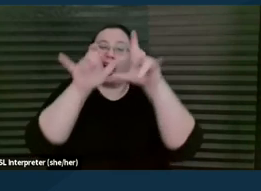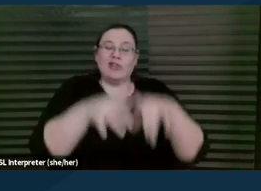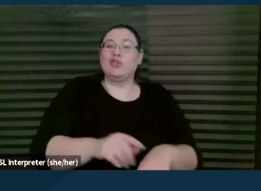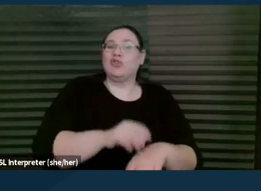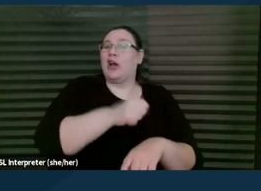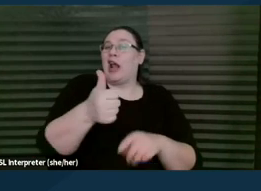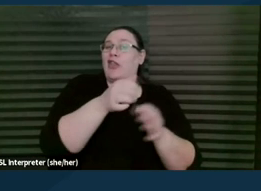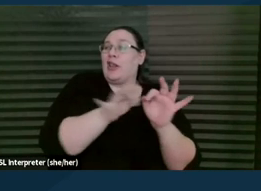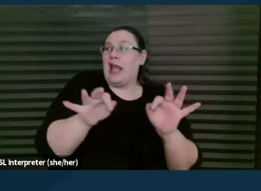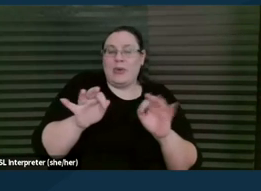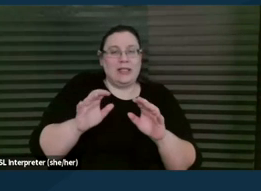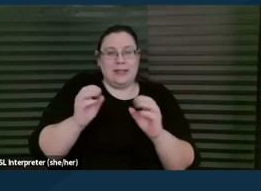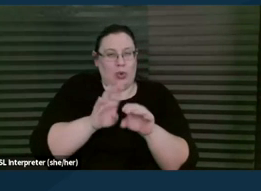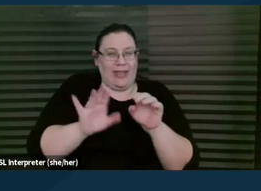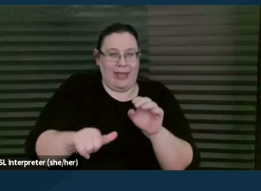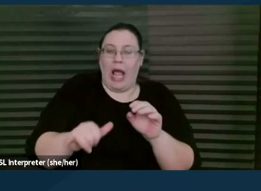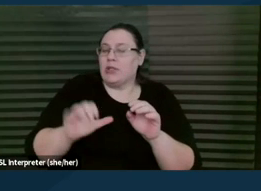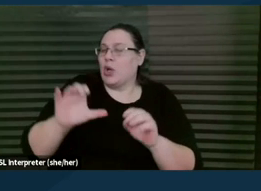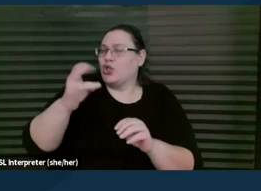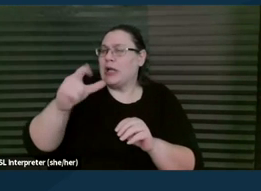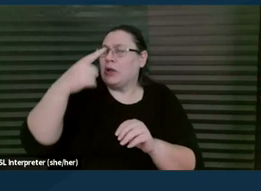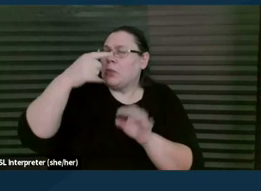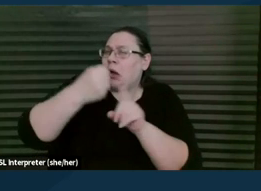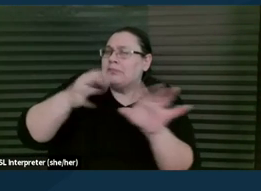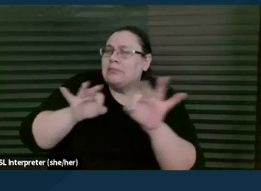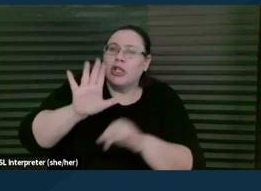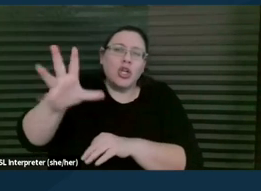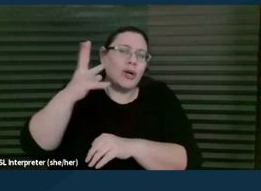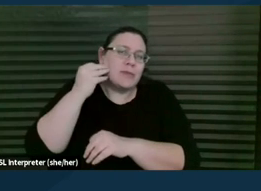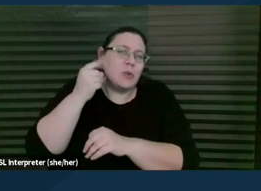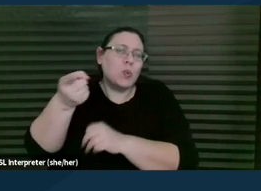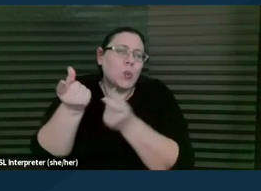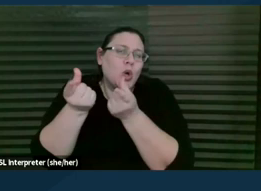So I'm gonna let Cheryl talk a little bit about what her experience is like and what she does as a, on a practical level.